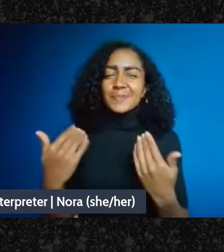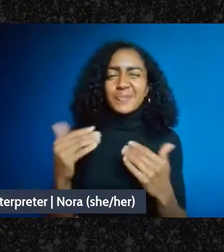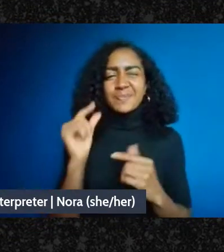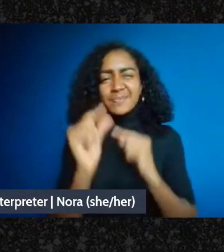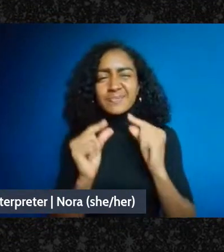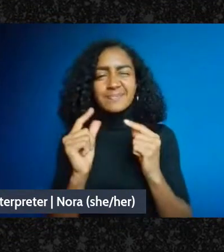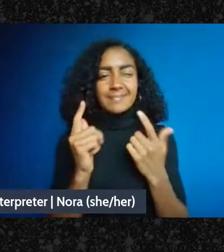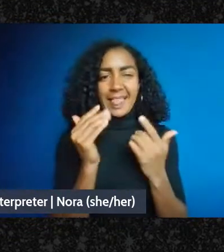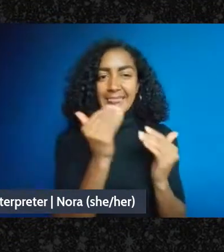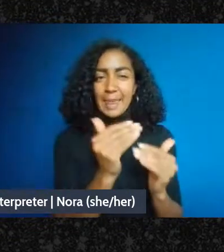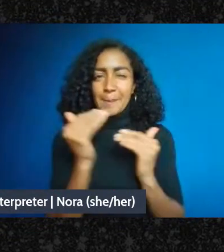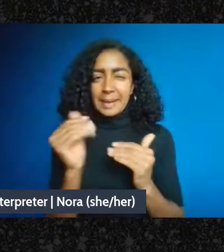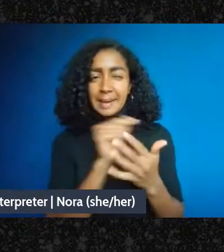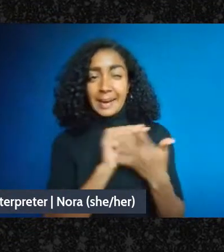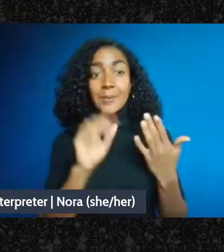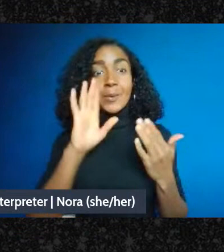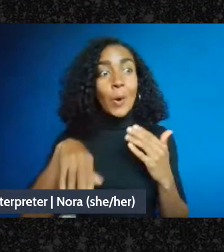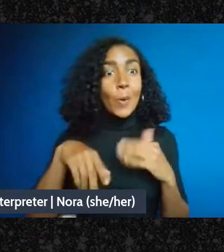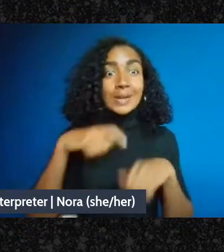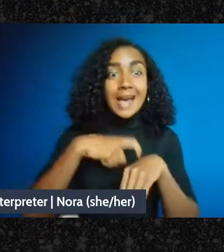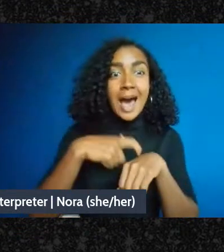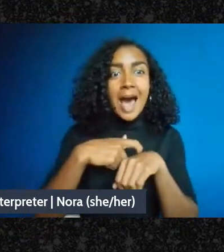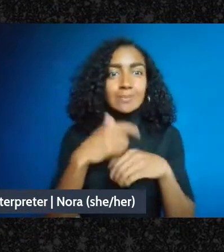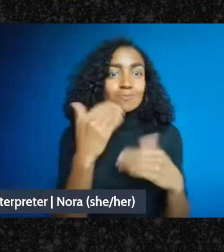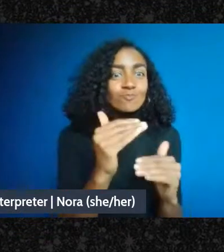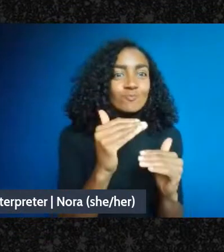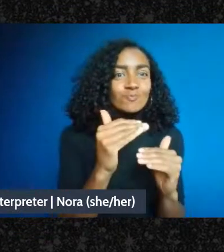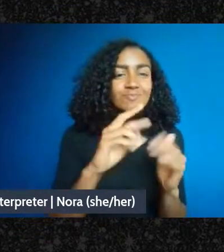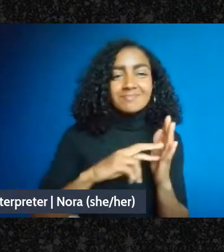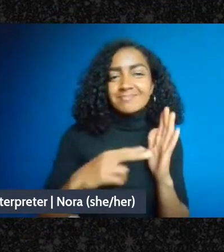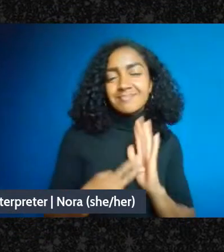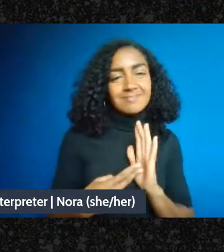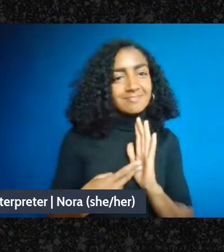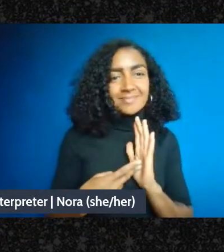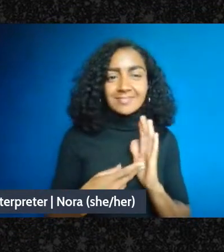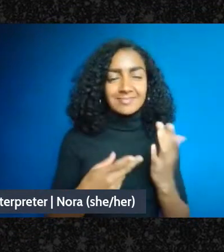not only is it short so we will only get to certain amounts of topics and there's